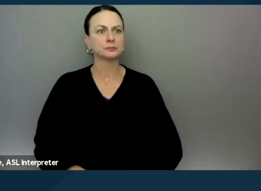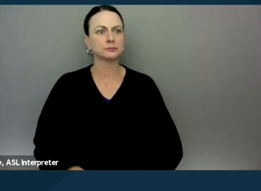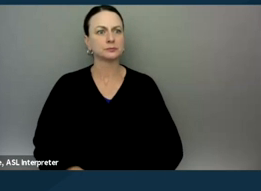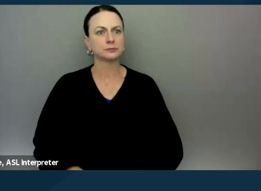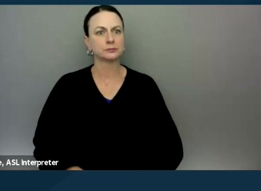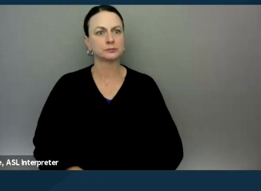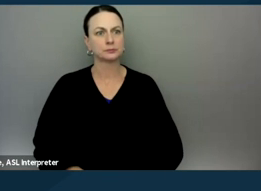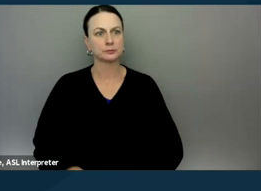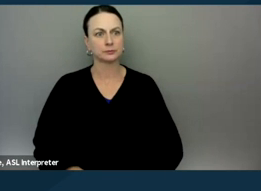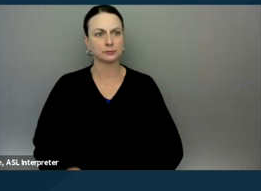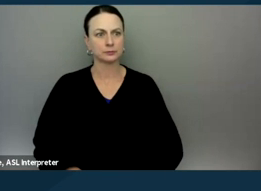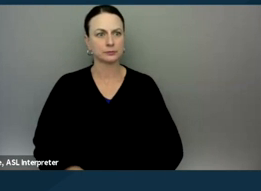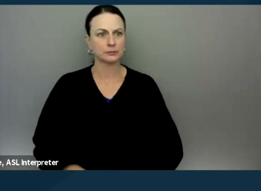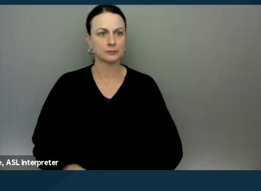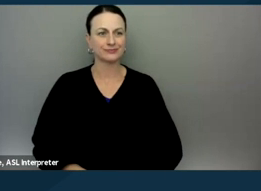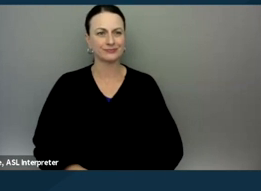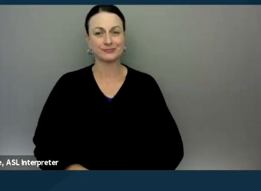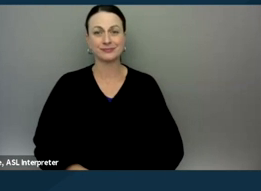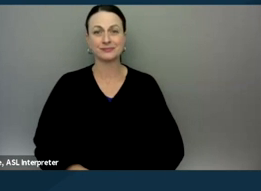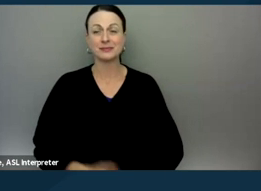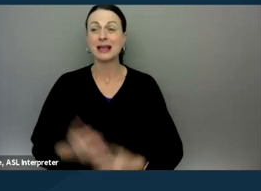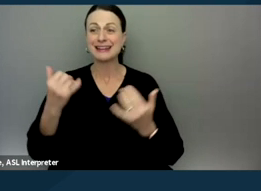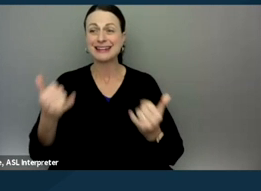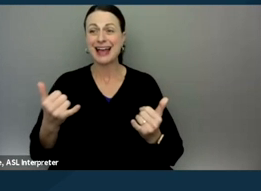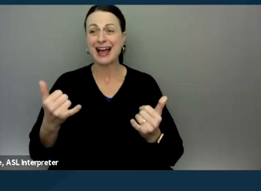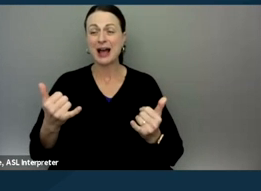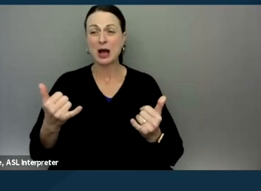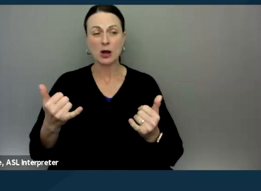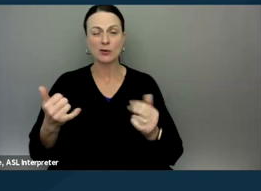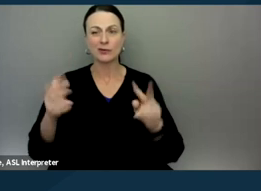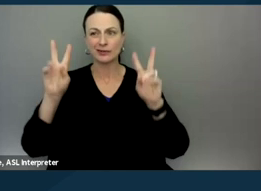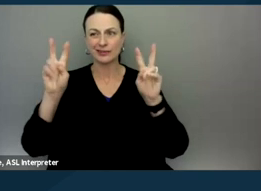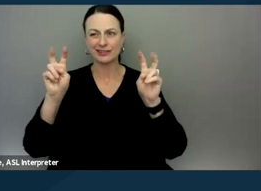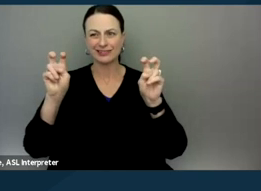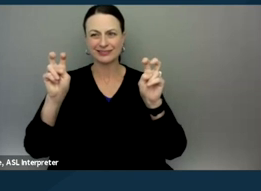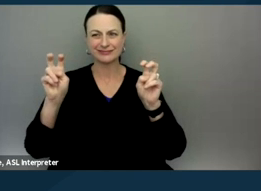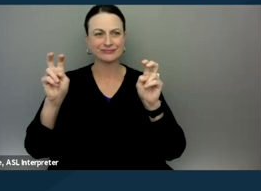So we're gonna get a little bit now into the context of an adversarial context.